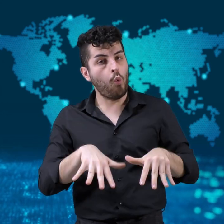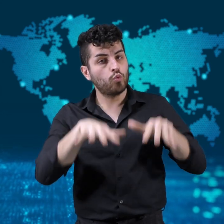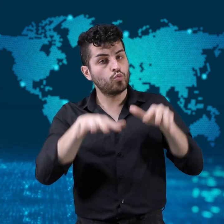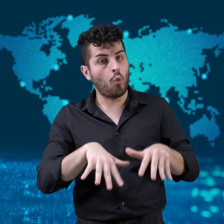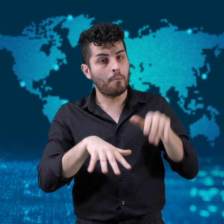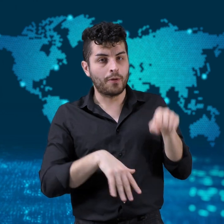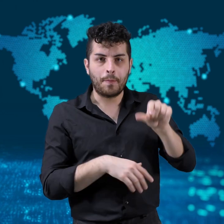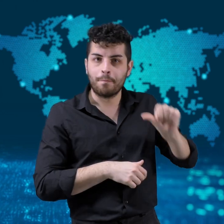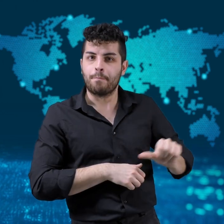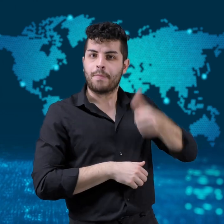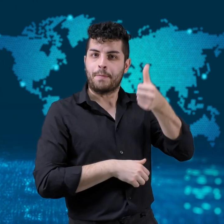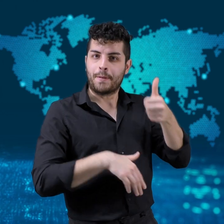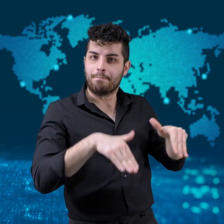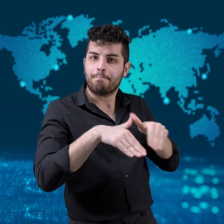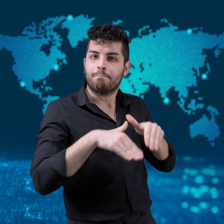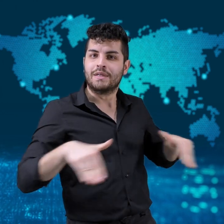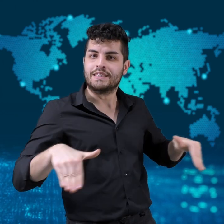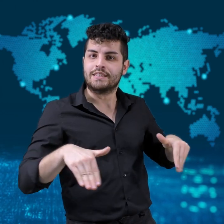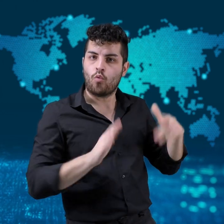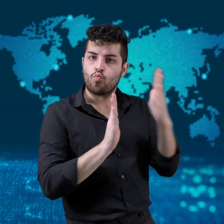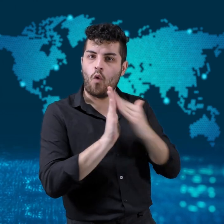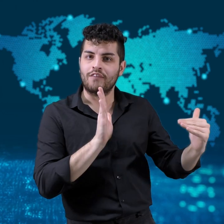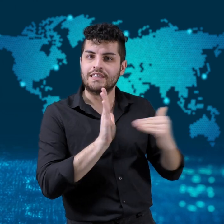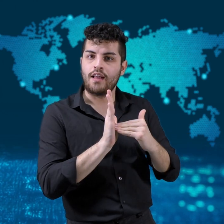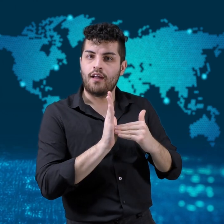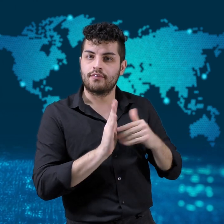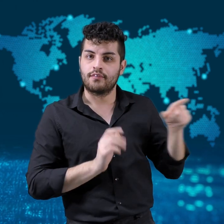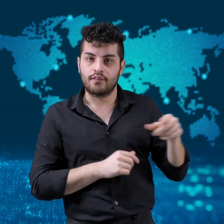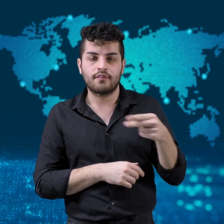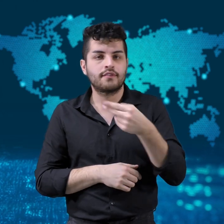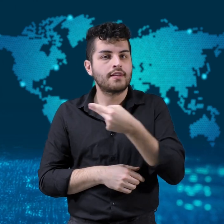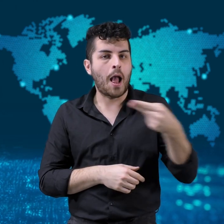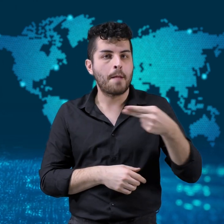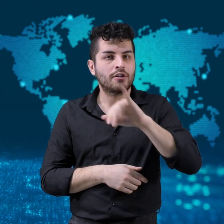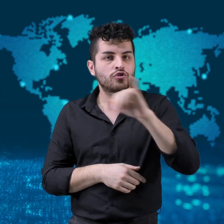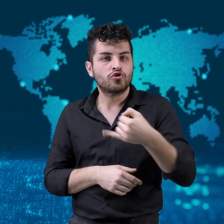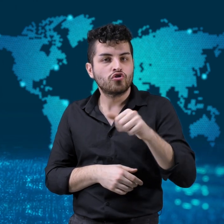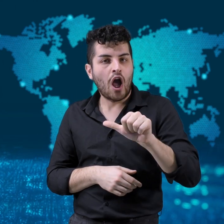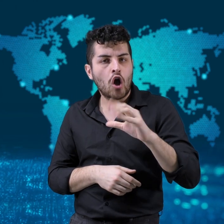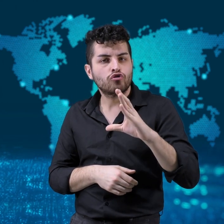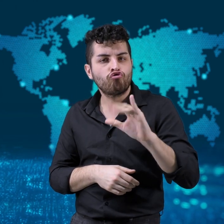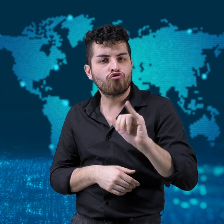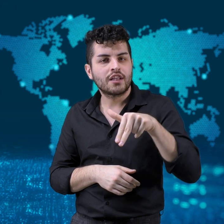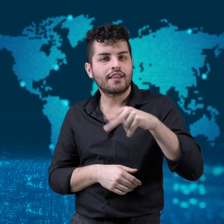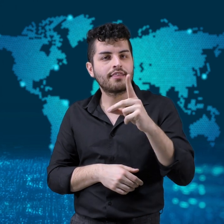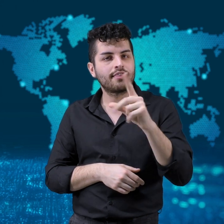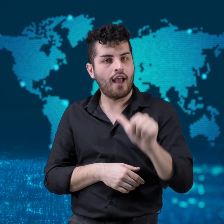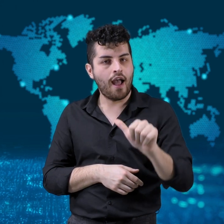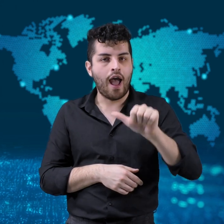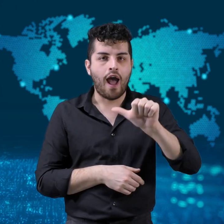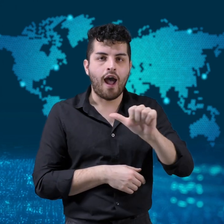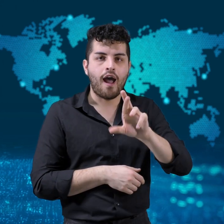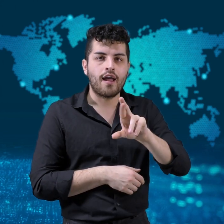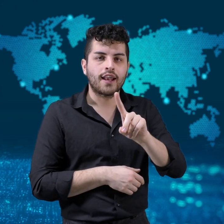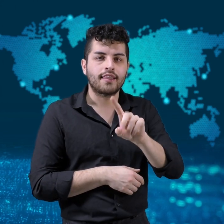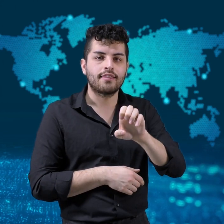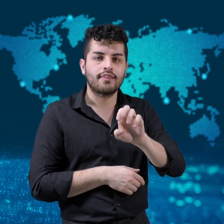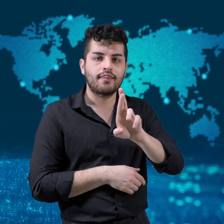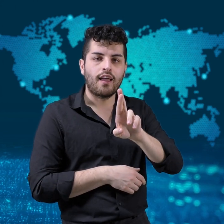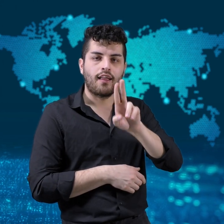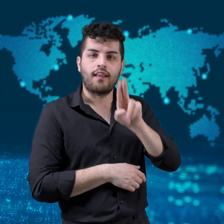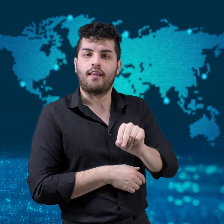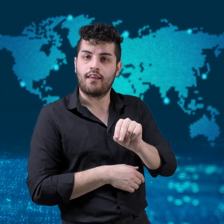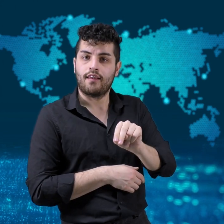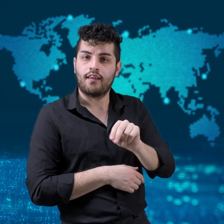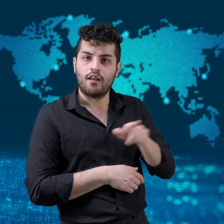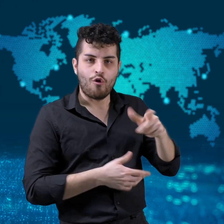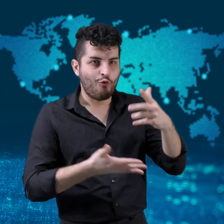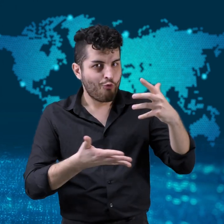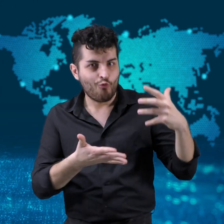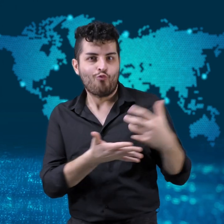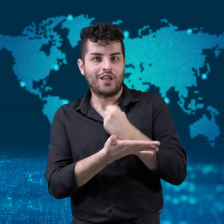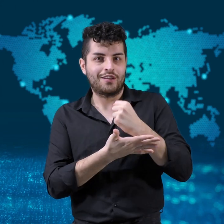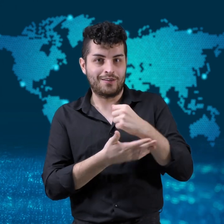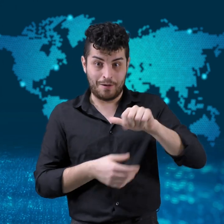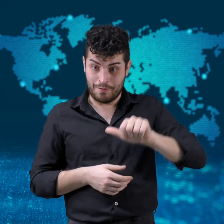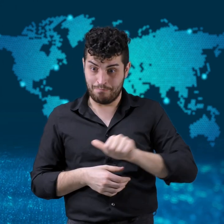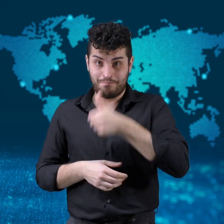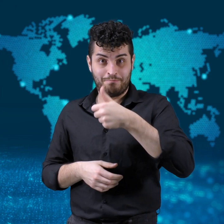New Zealand Prime Minister Jacinda Ardern won her second term in office.